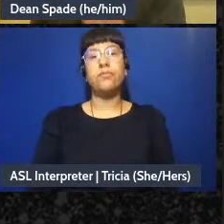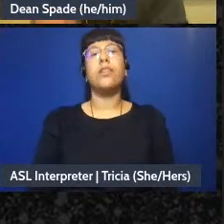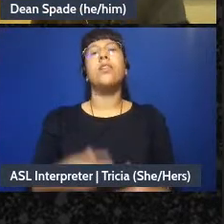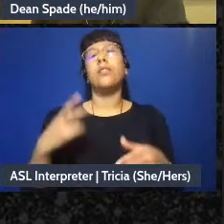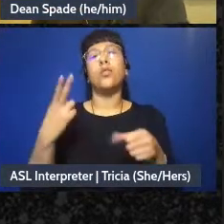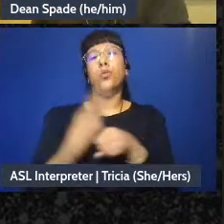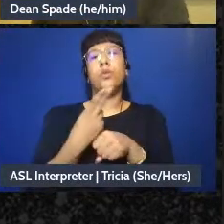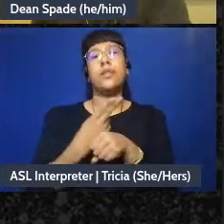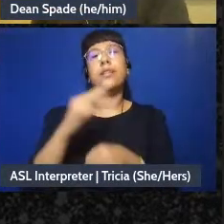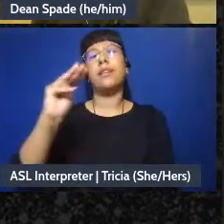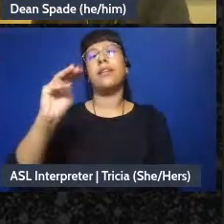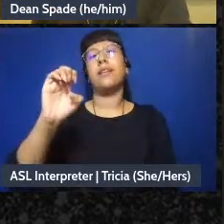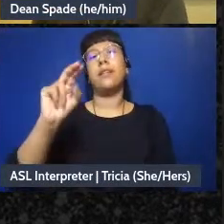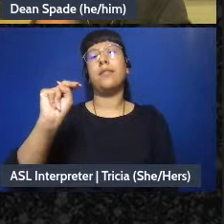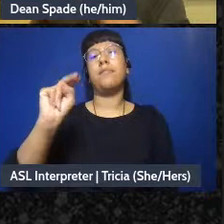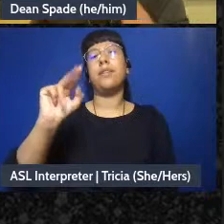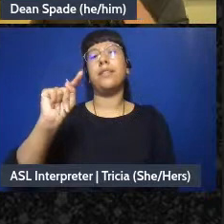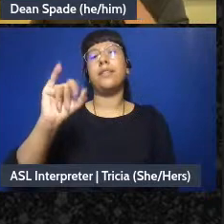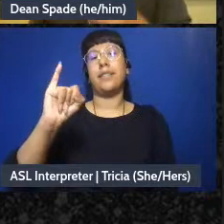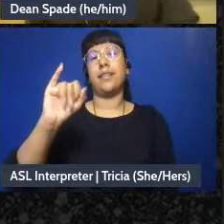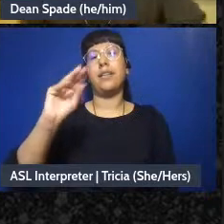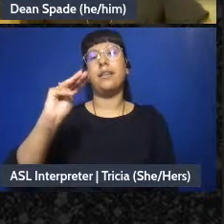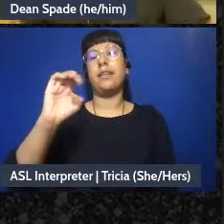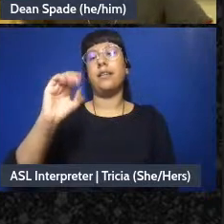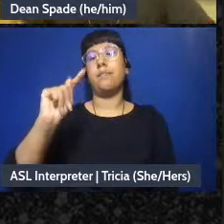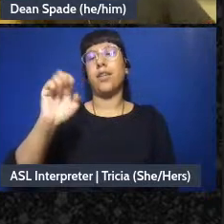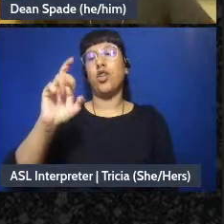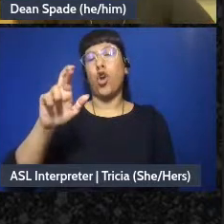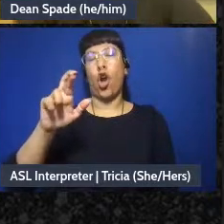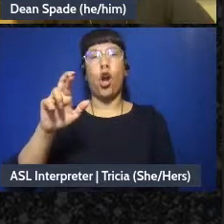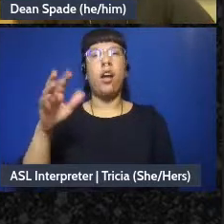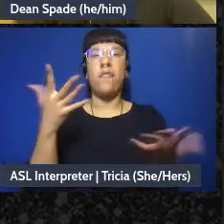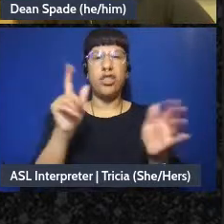and, um, we did this question last time but let's just do it today to see who's here.